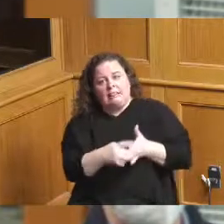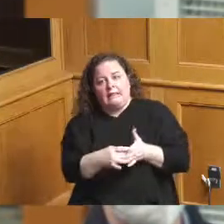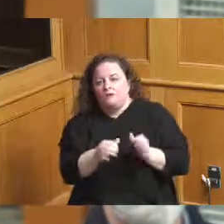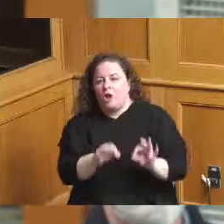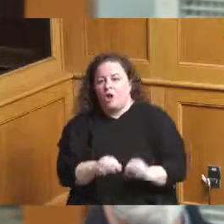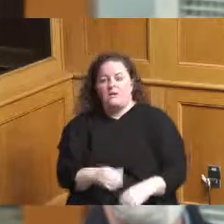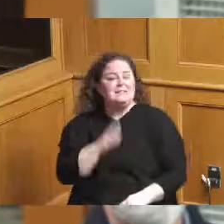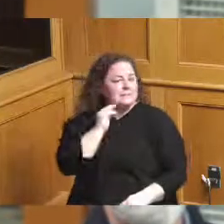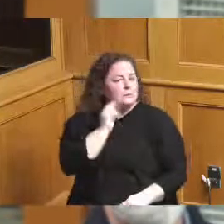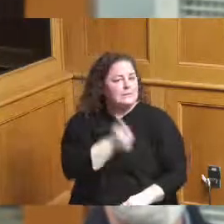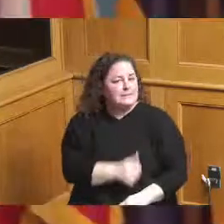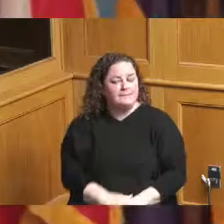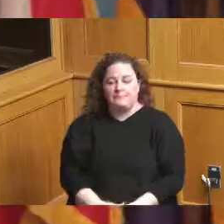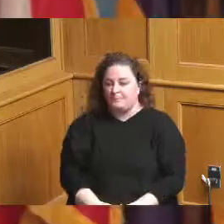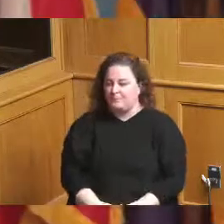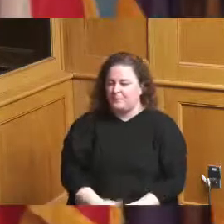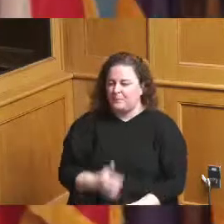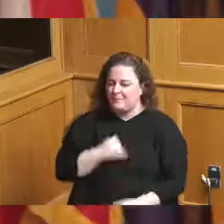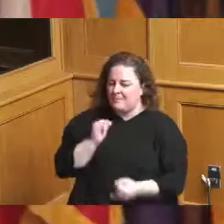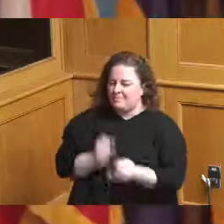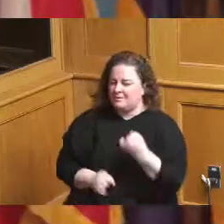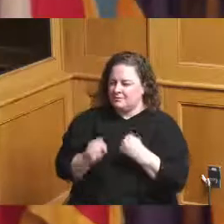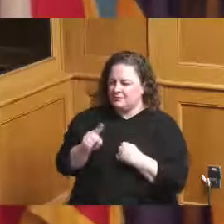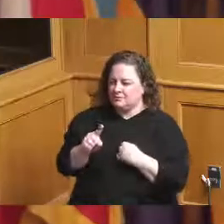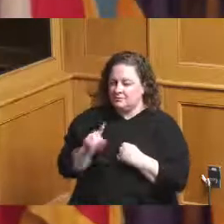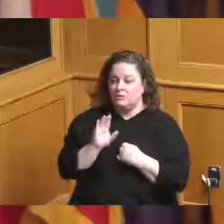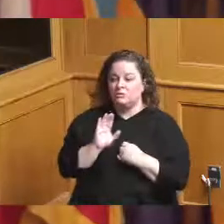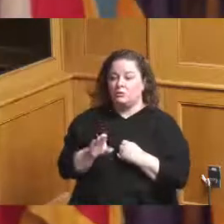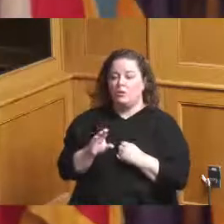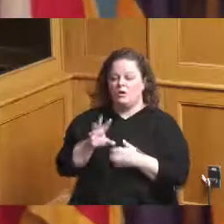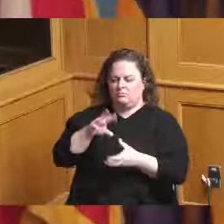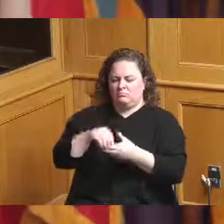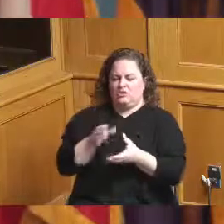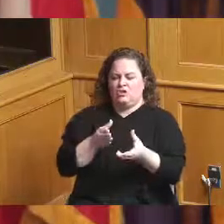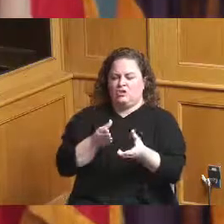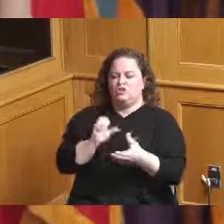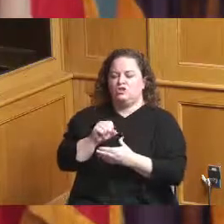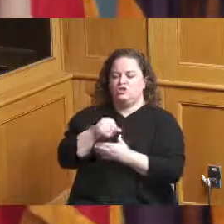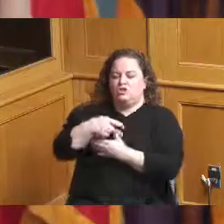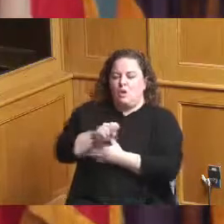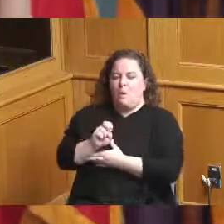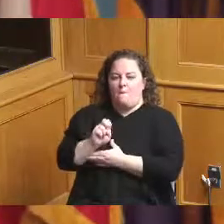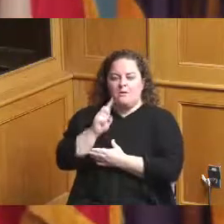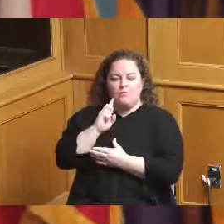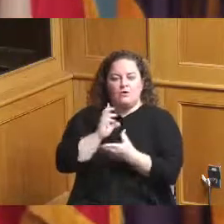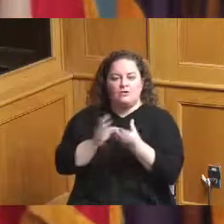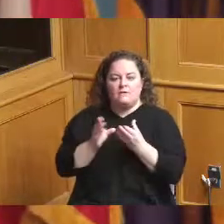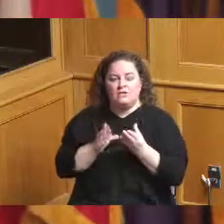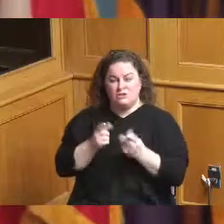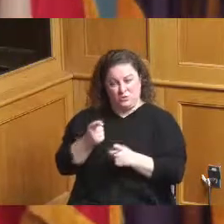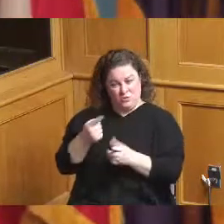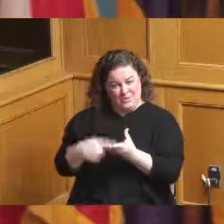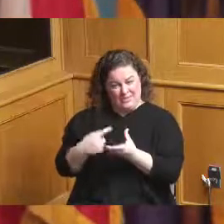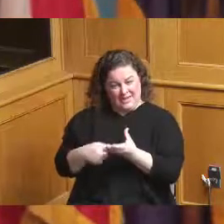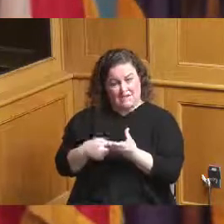and my last thing is in your scope of service it talks about buying up properties around conviction